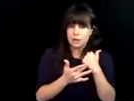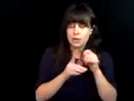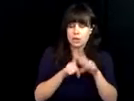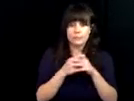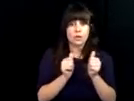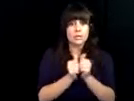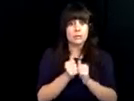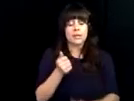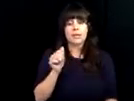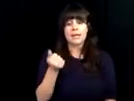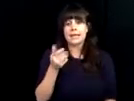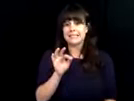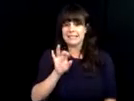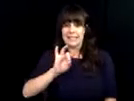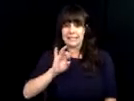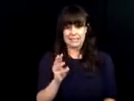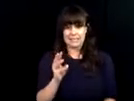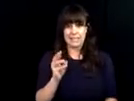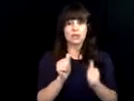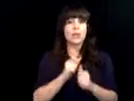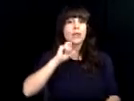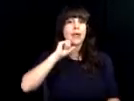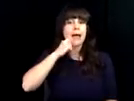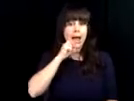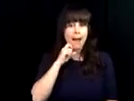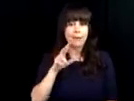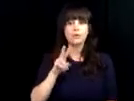always like this. We had to start somewhere. We did. Back in